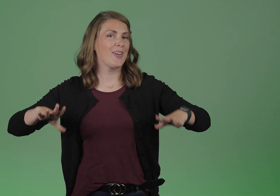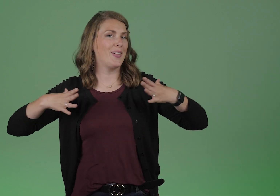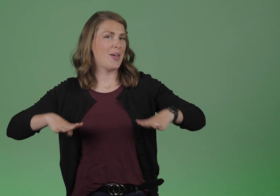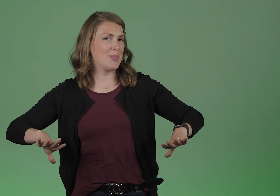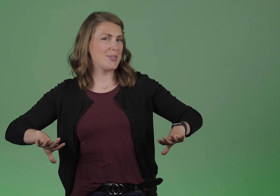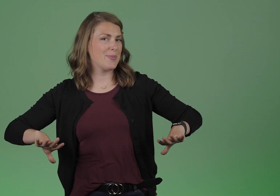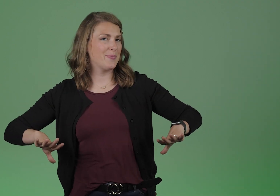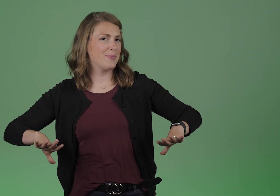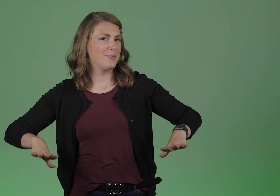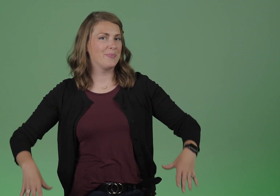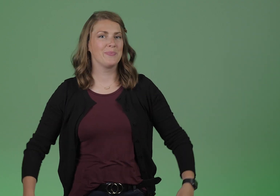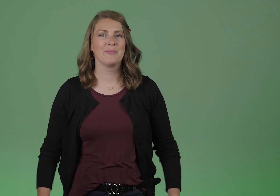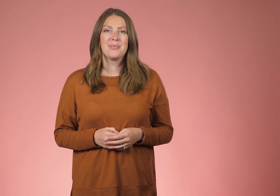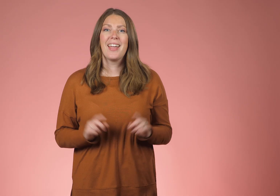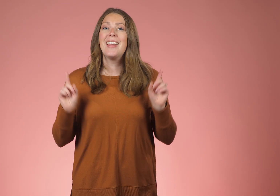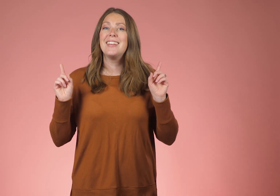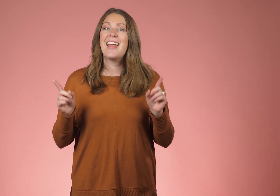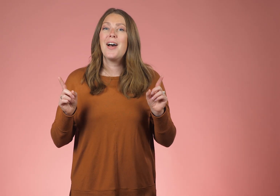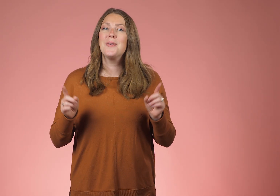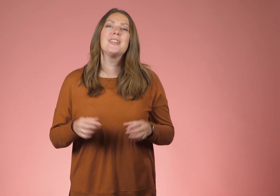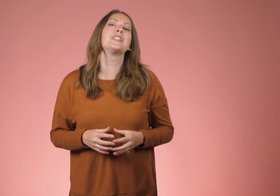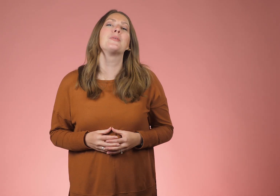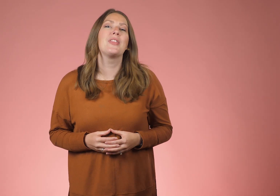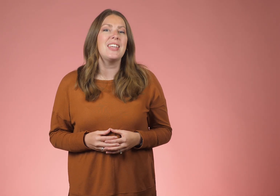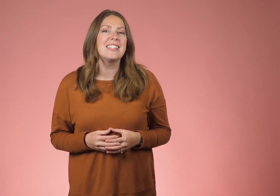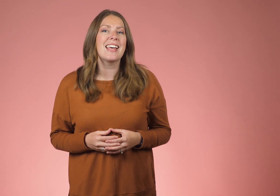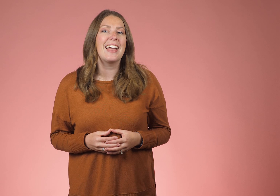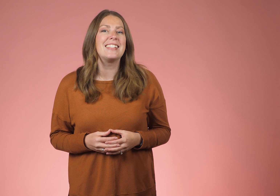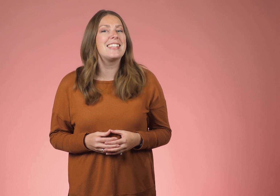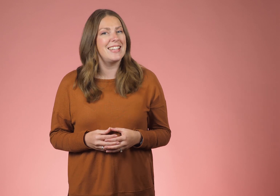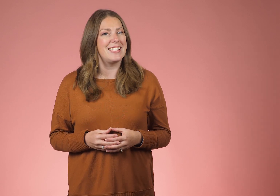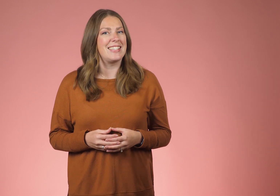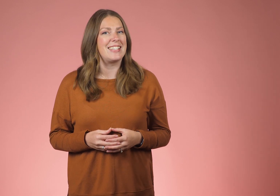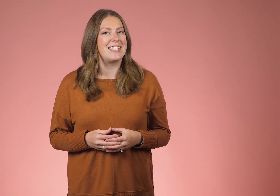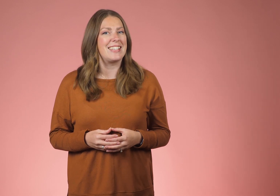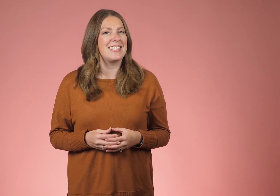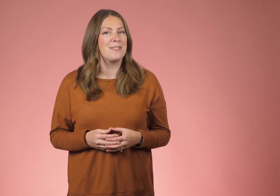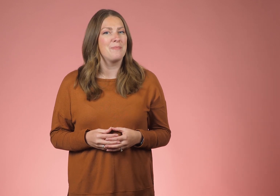Clothes. Now let's put these signs into sentences.